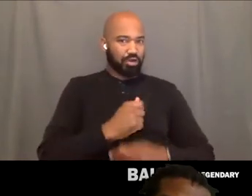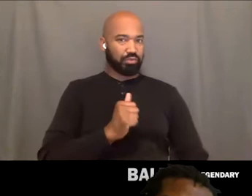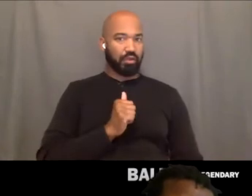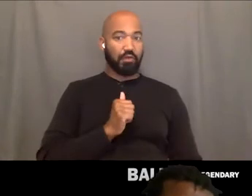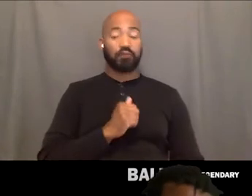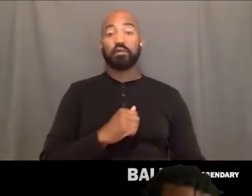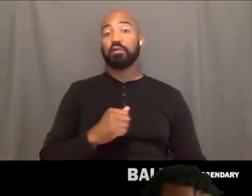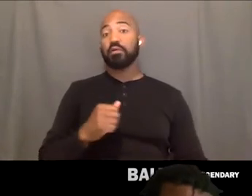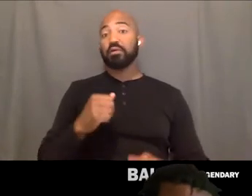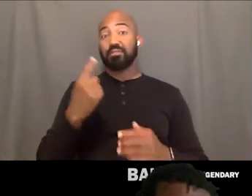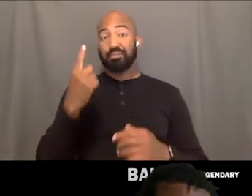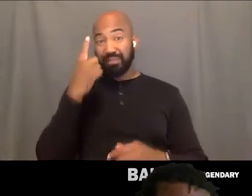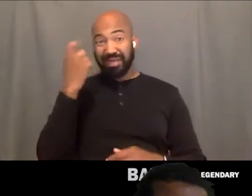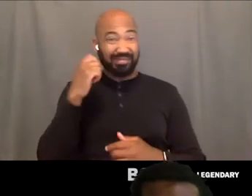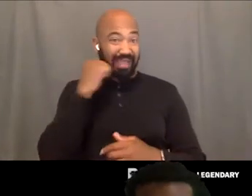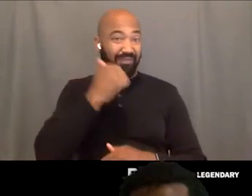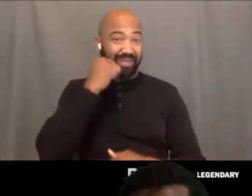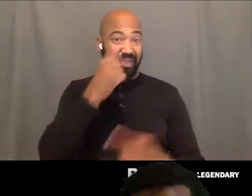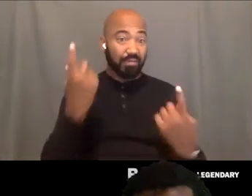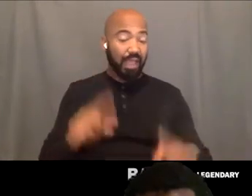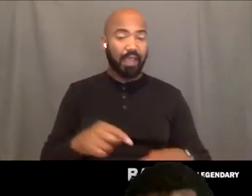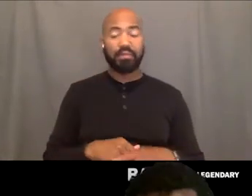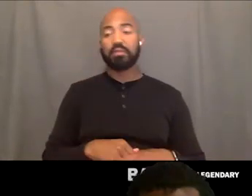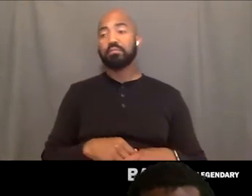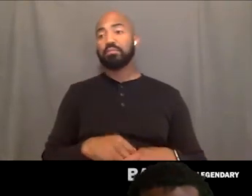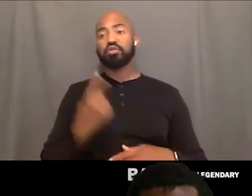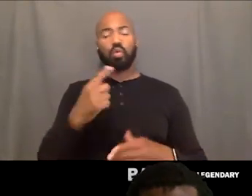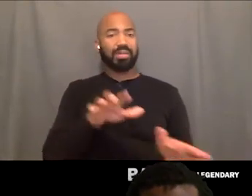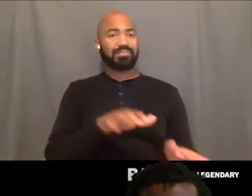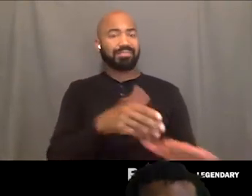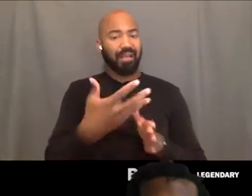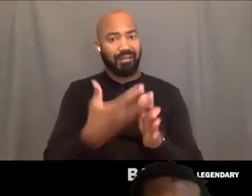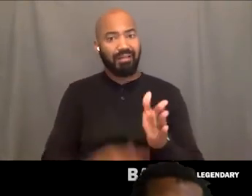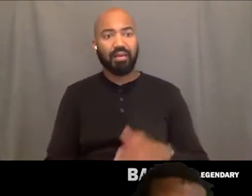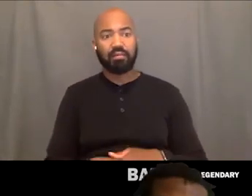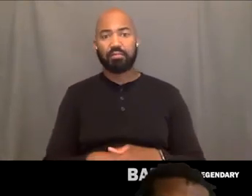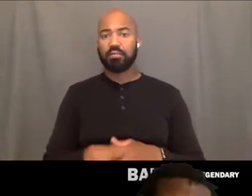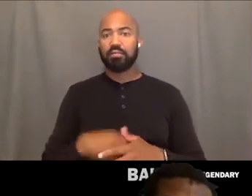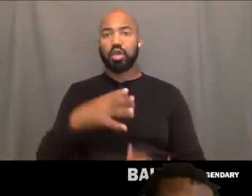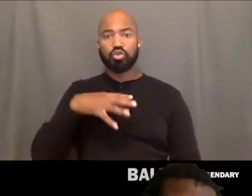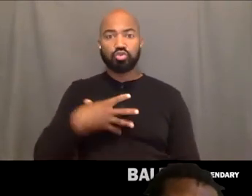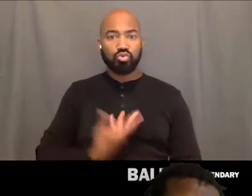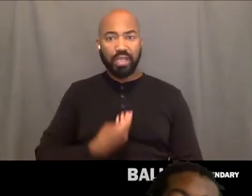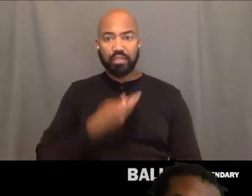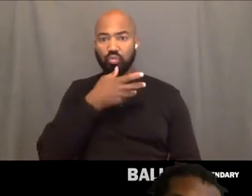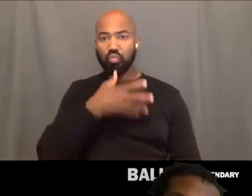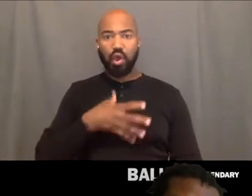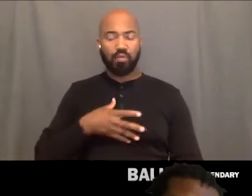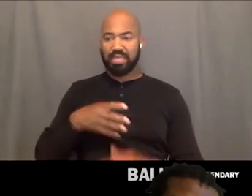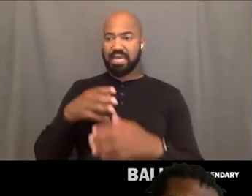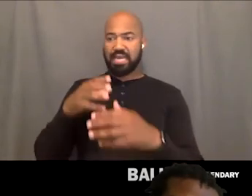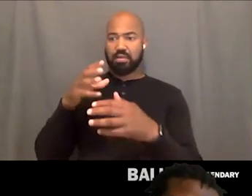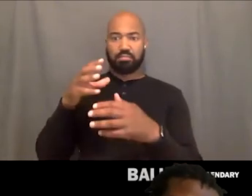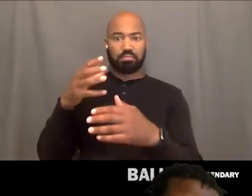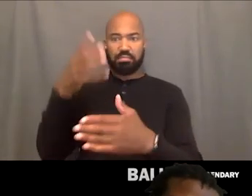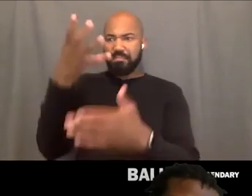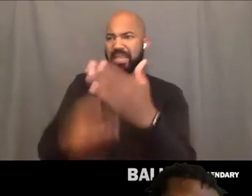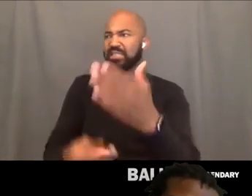or there's another... And you don't know if it can be you. You don't know if it could, you never know. So in those moments, when you're able to breathe